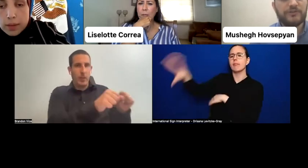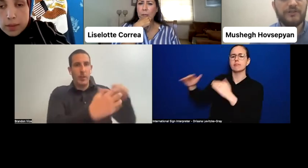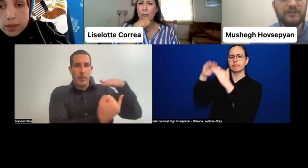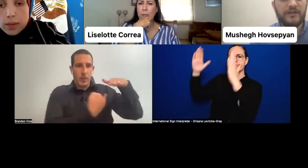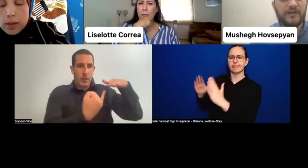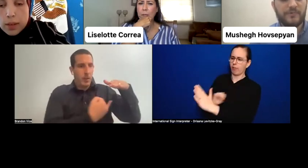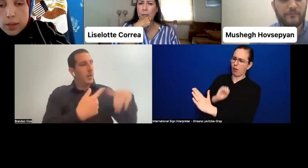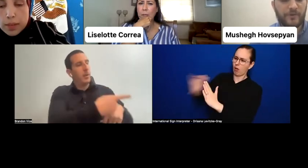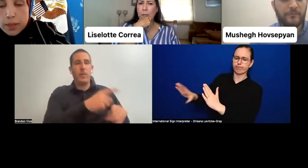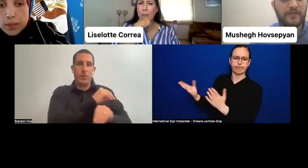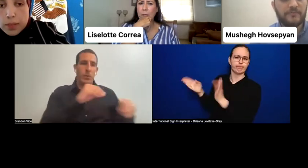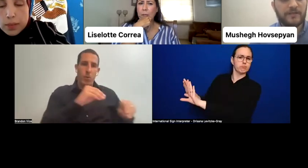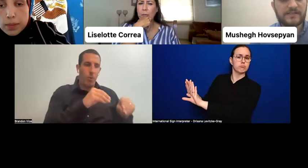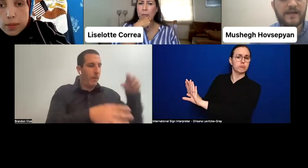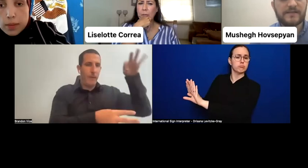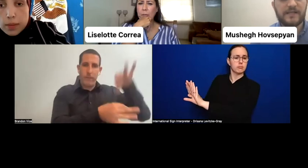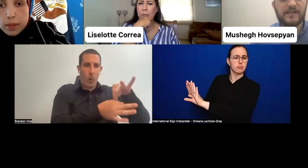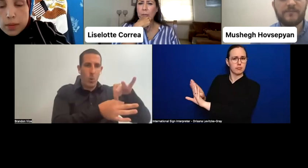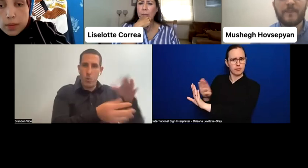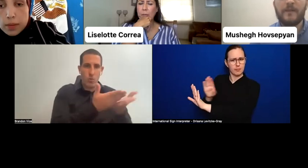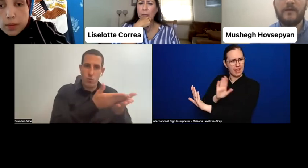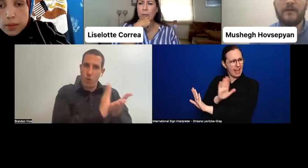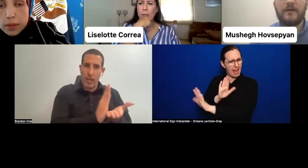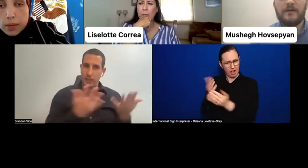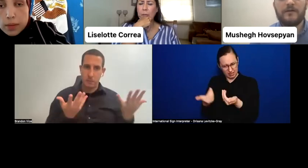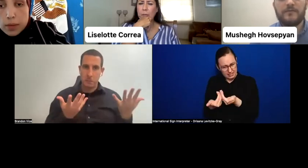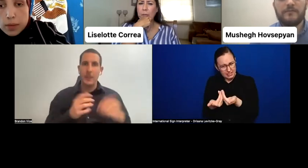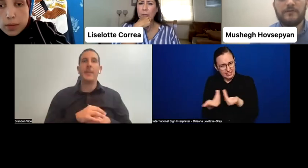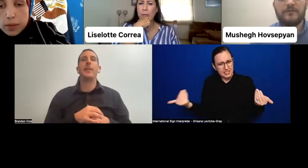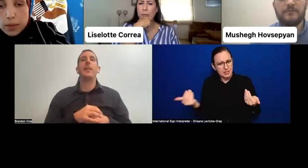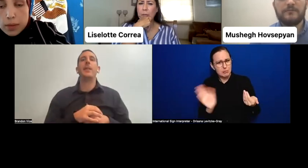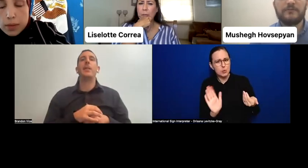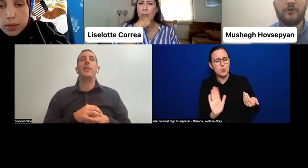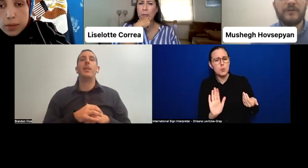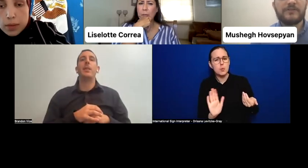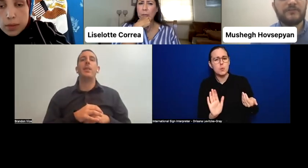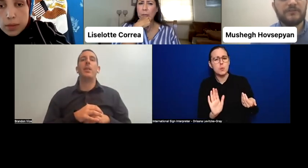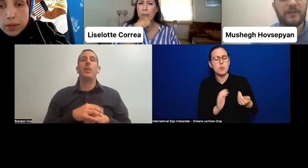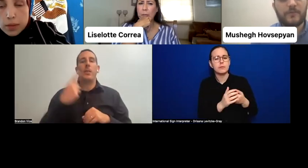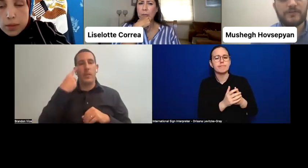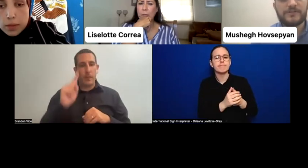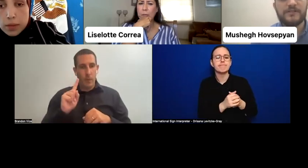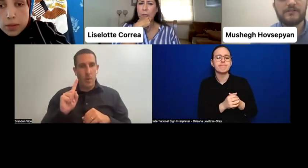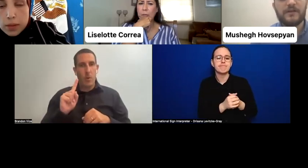And when we discussed the topics of democracies,